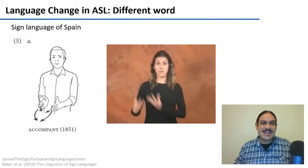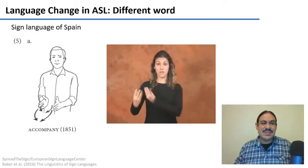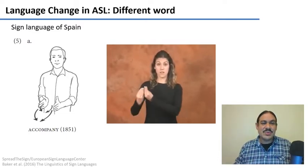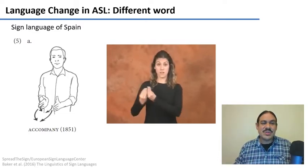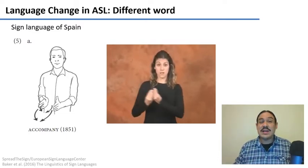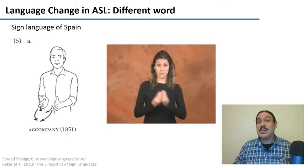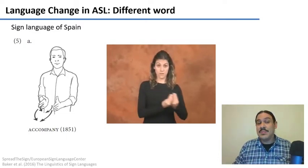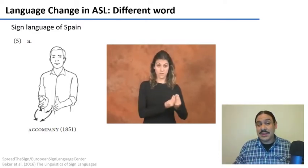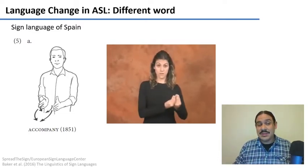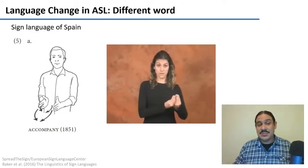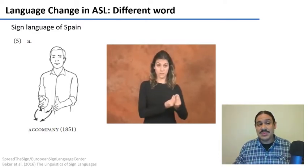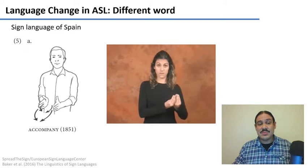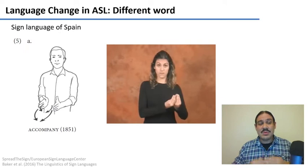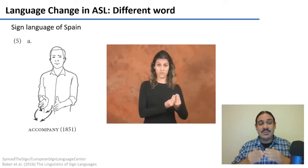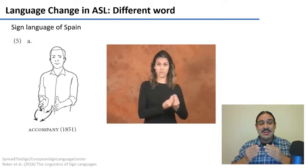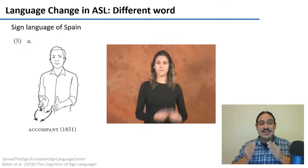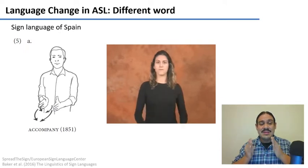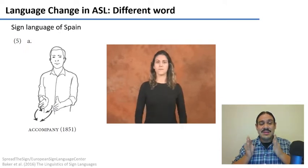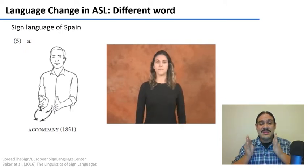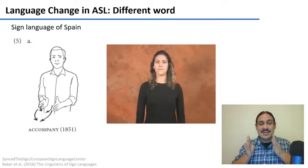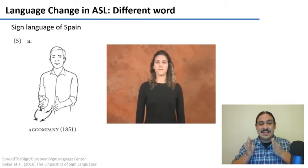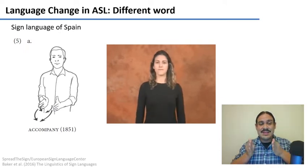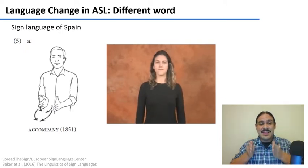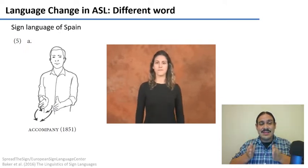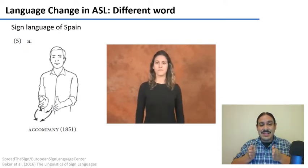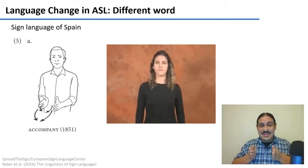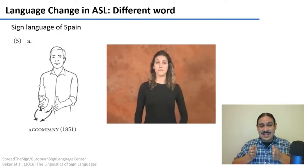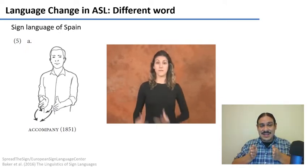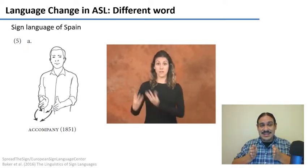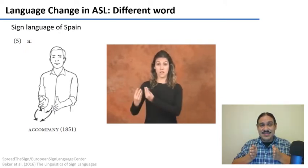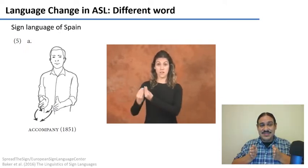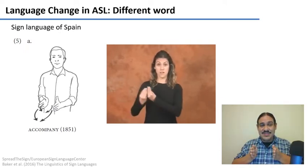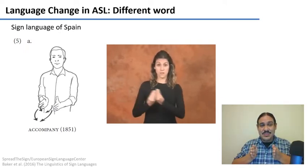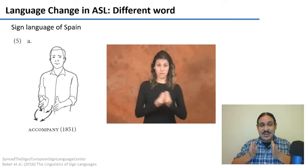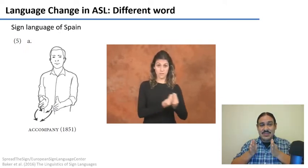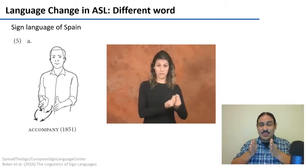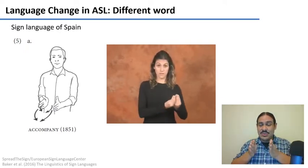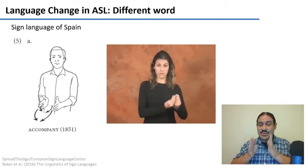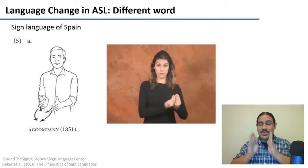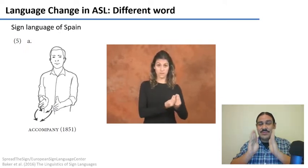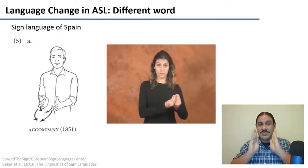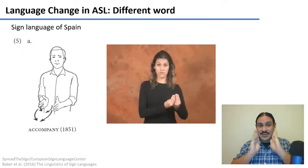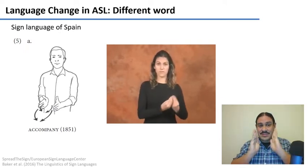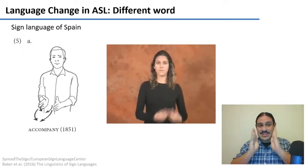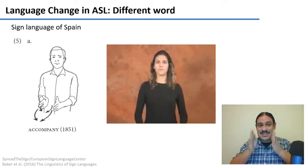forward motion something like this 150 years later the word has changed